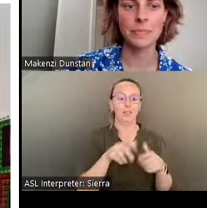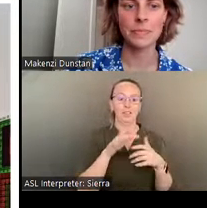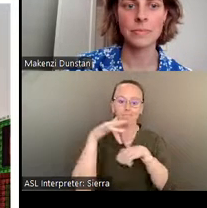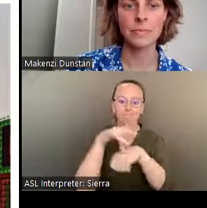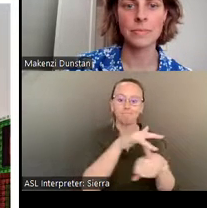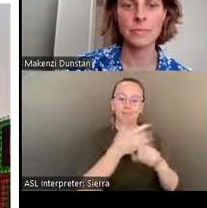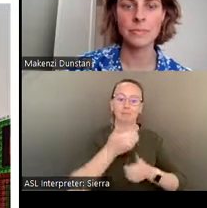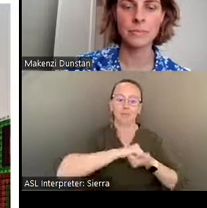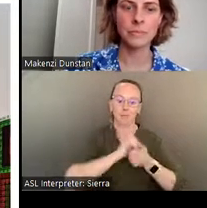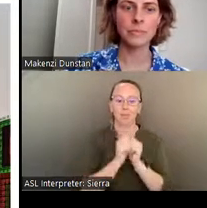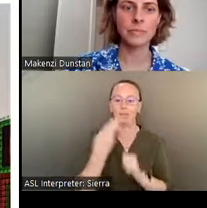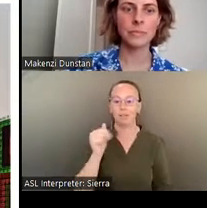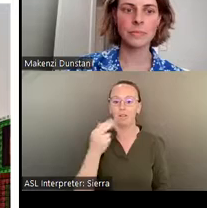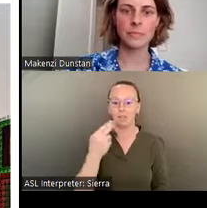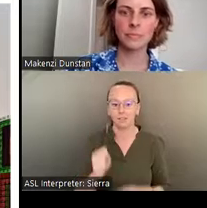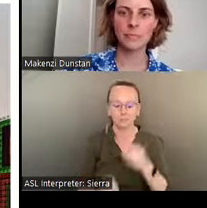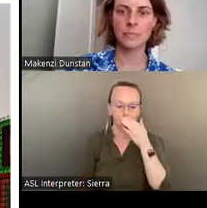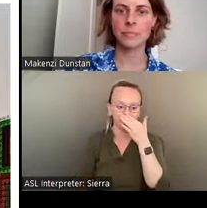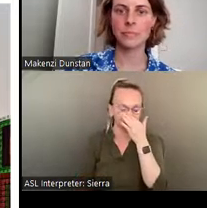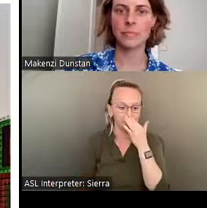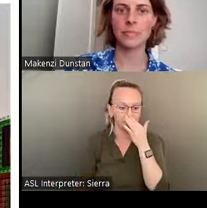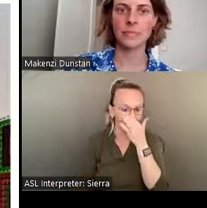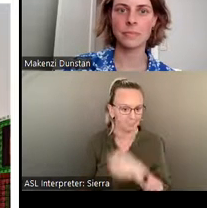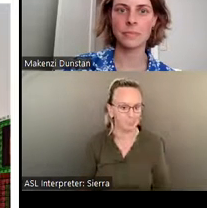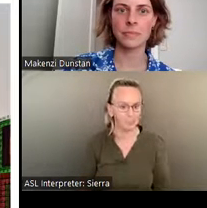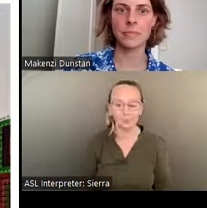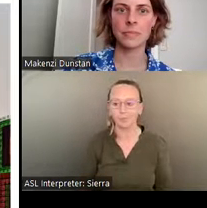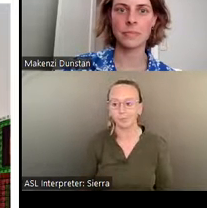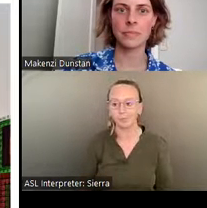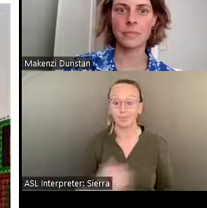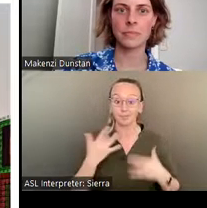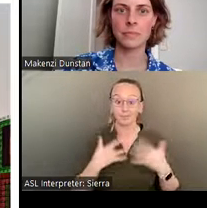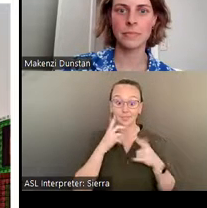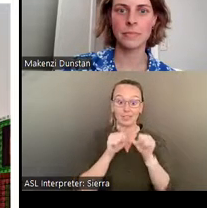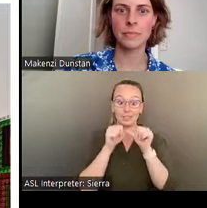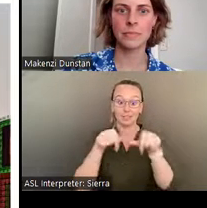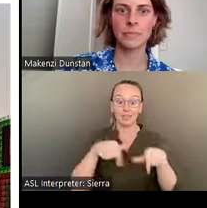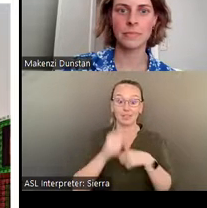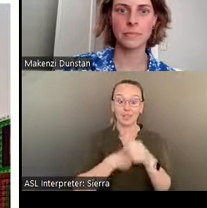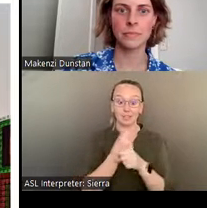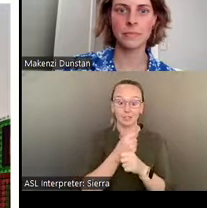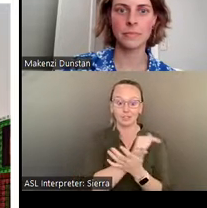I am excited to have us continue this year's series with an artist and site only recently